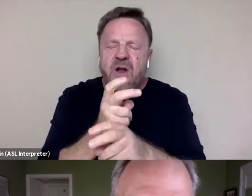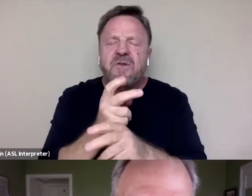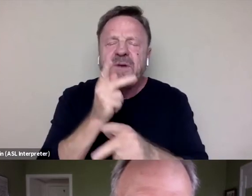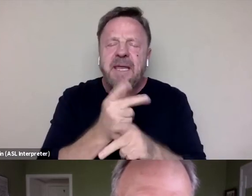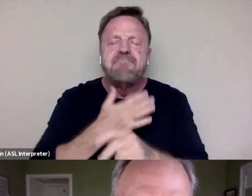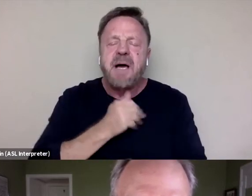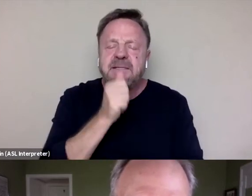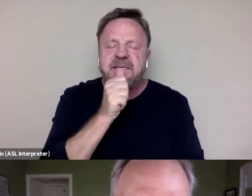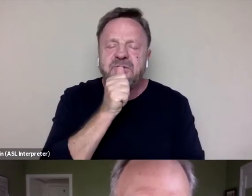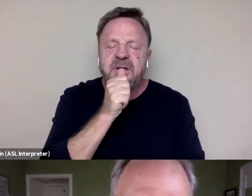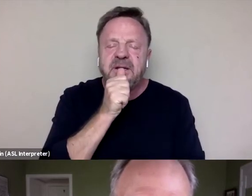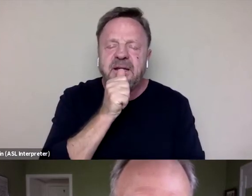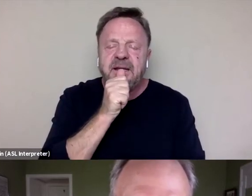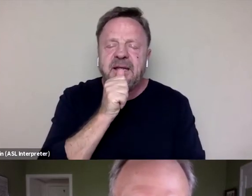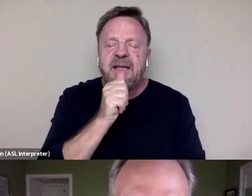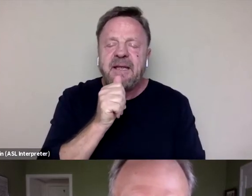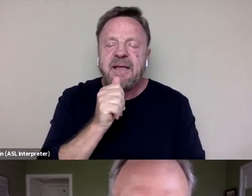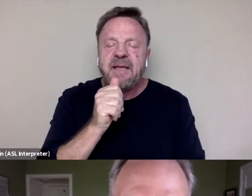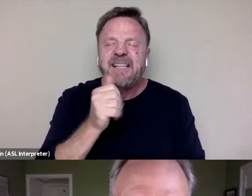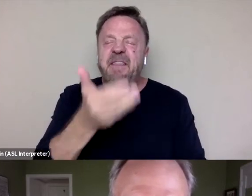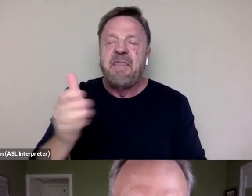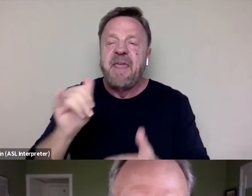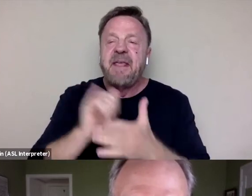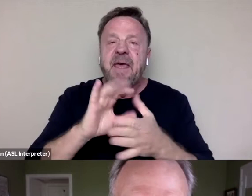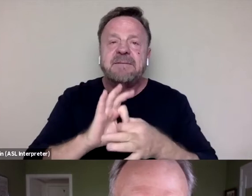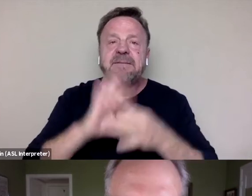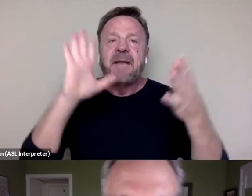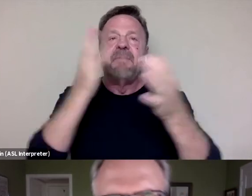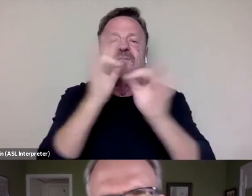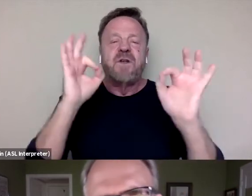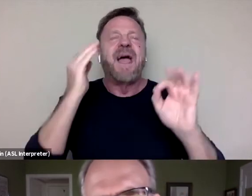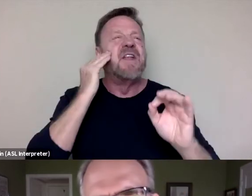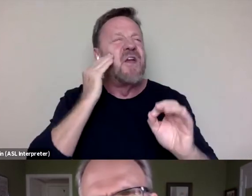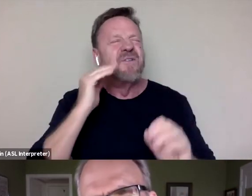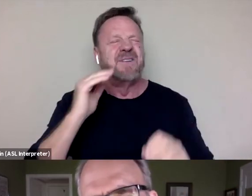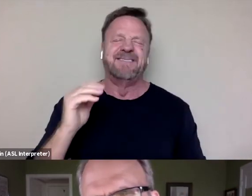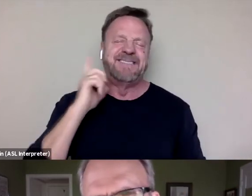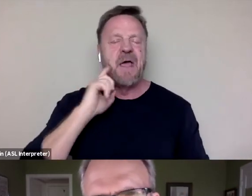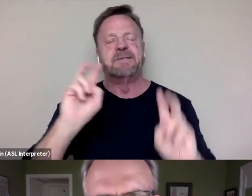would actually be the thing that would set me free. And I know that sounds like a cliche, but it's really true.